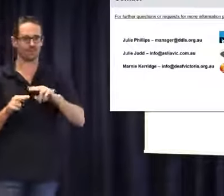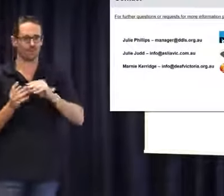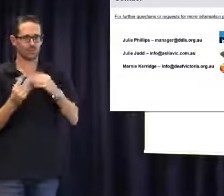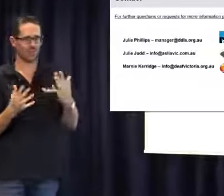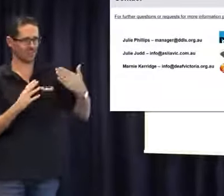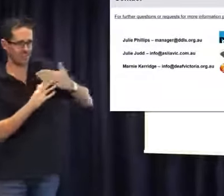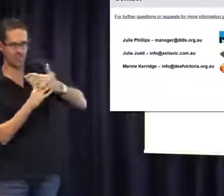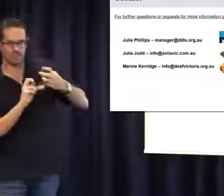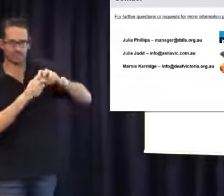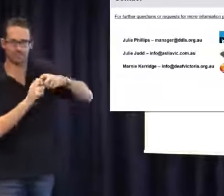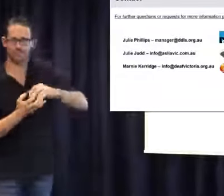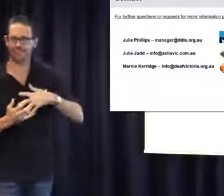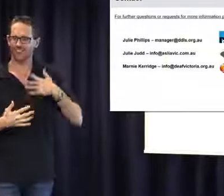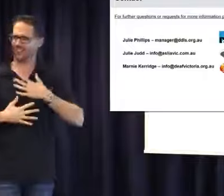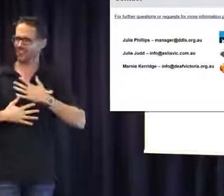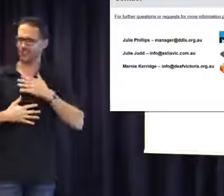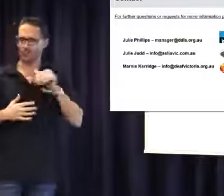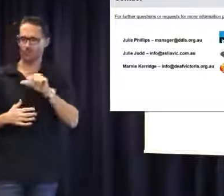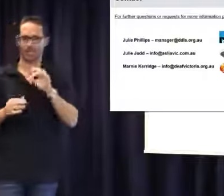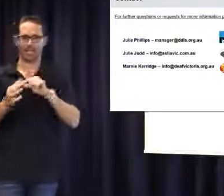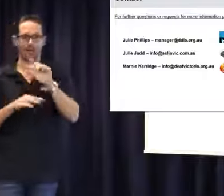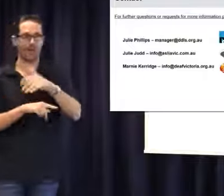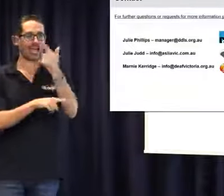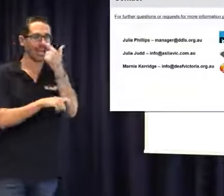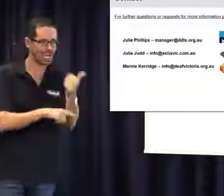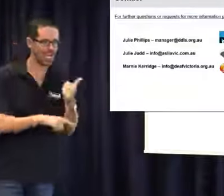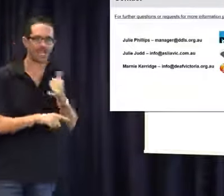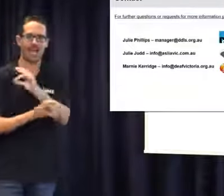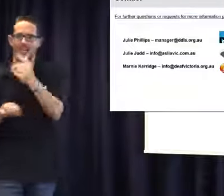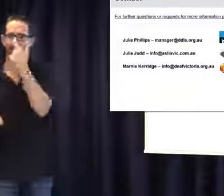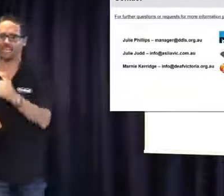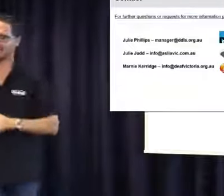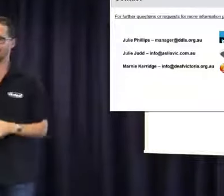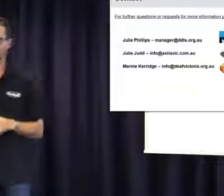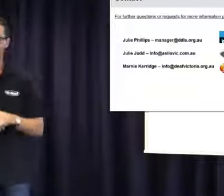should be able to parent without dealing with all these issues.' It shouldn't be about someone